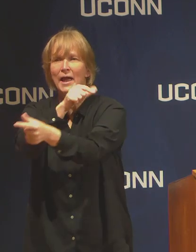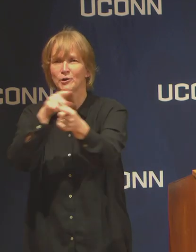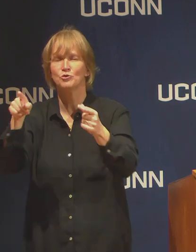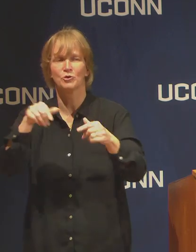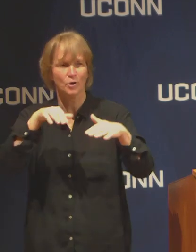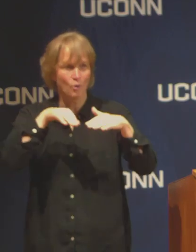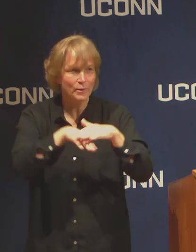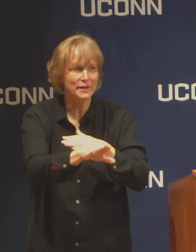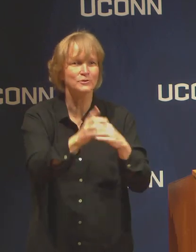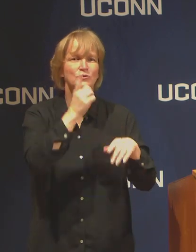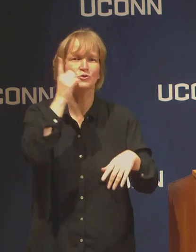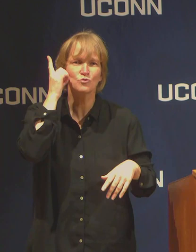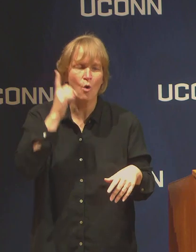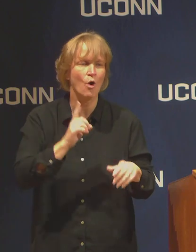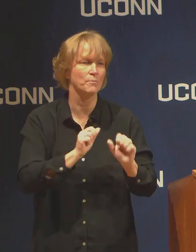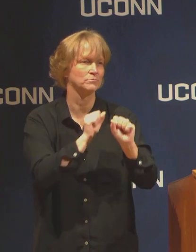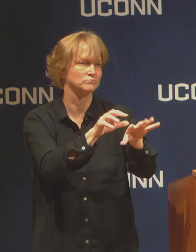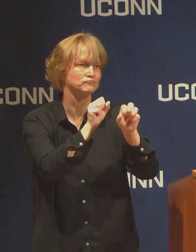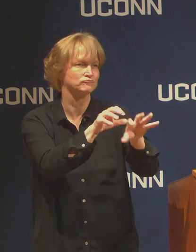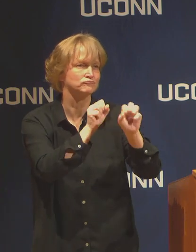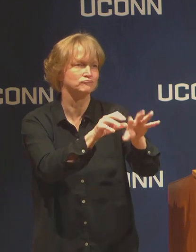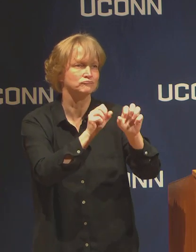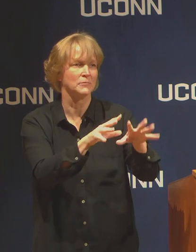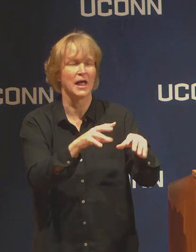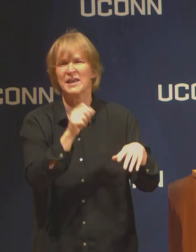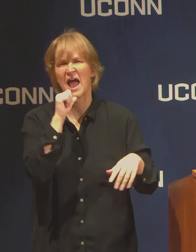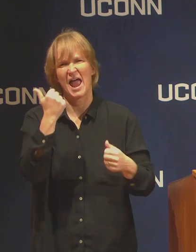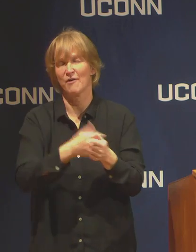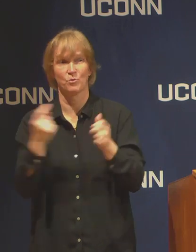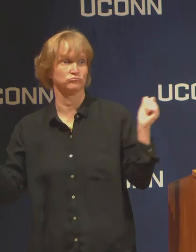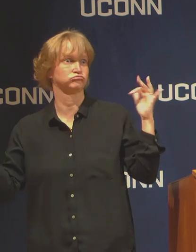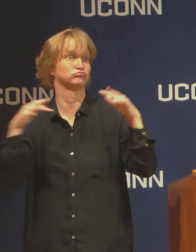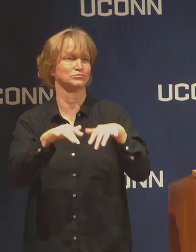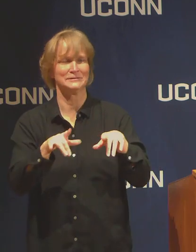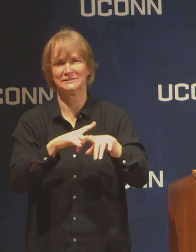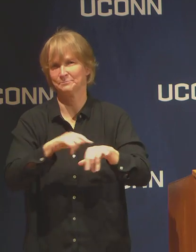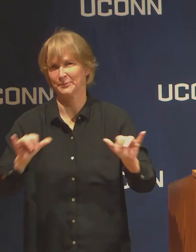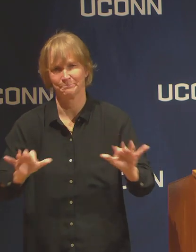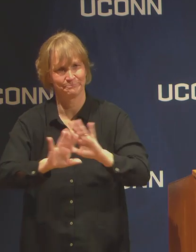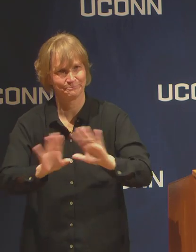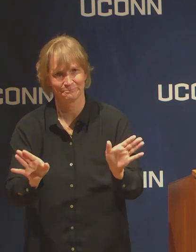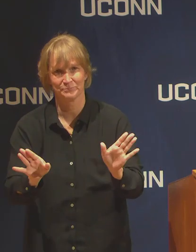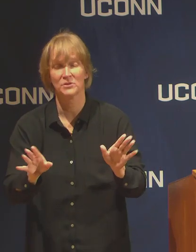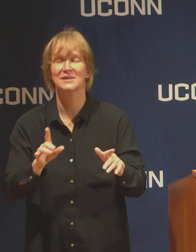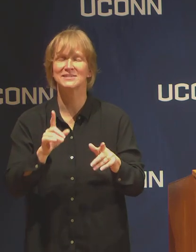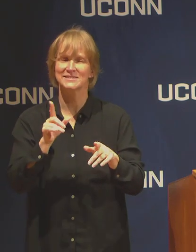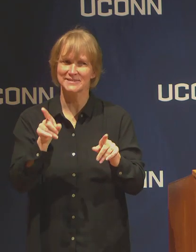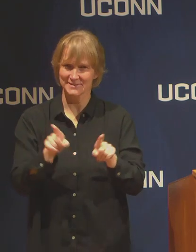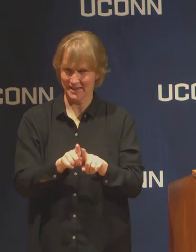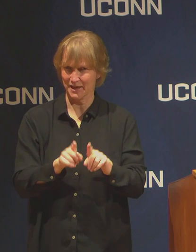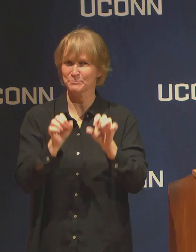Same will happen this time, but because we need to follow